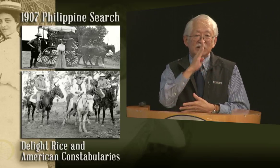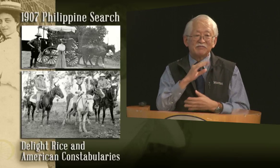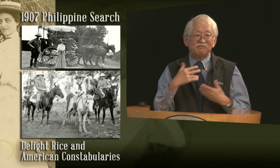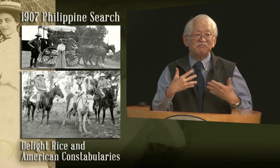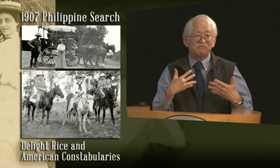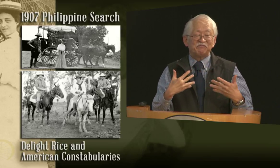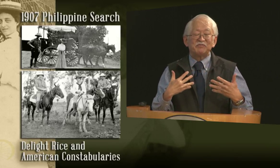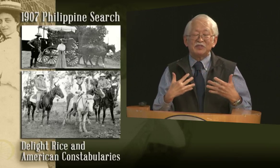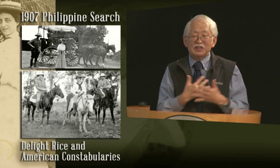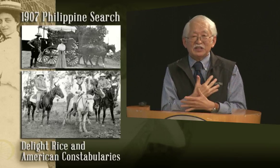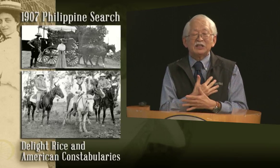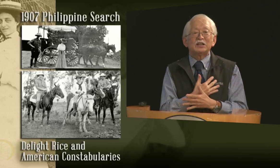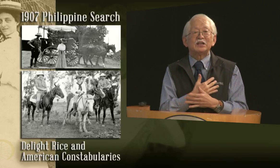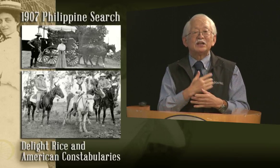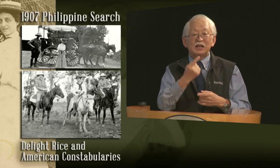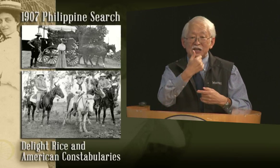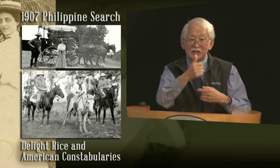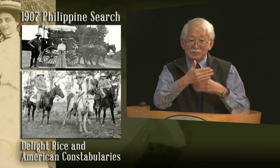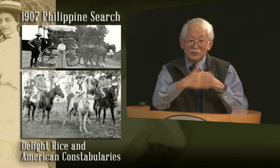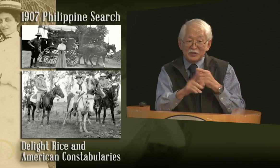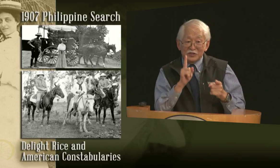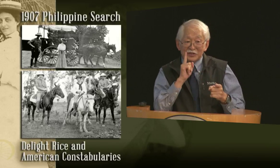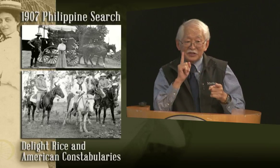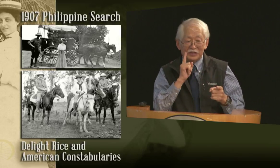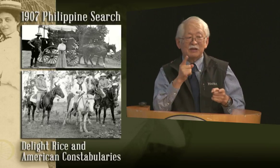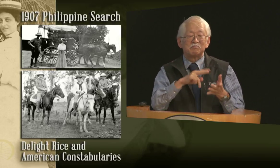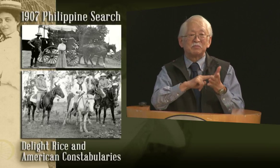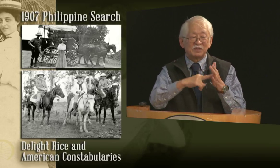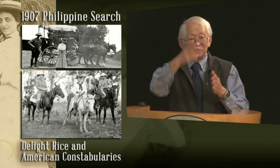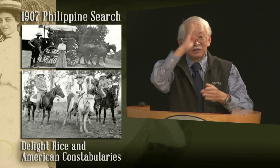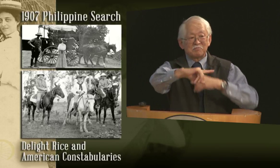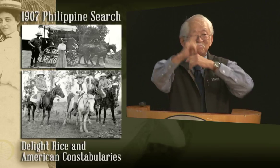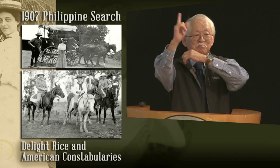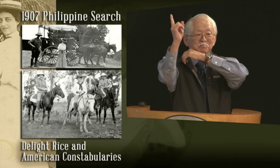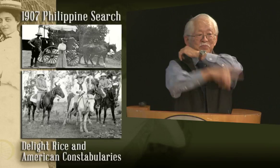they have a very strong fear of God, and God's retribution. If someone was deaf,